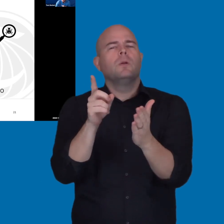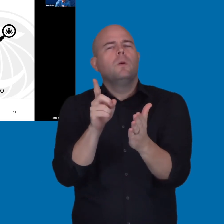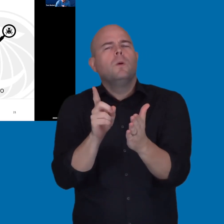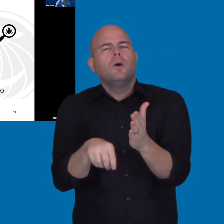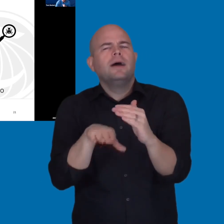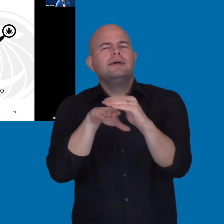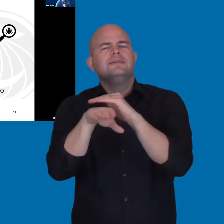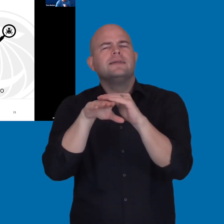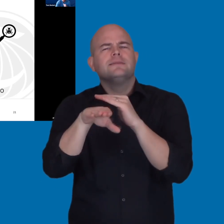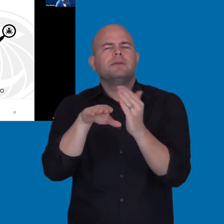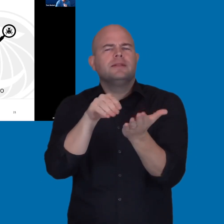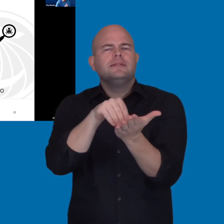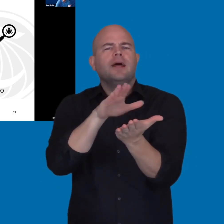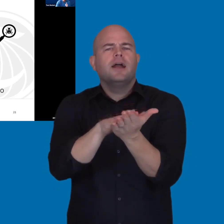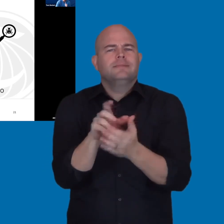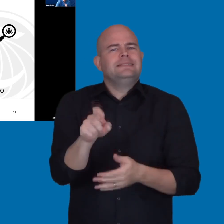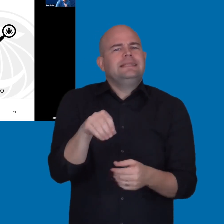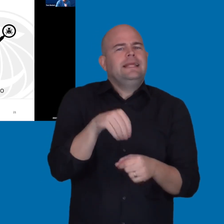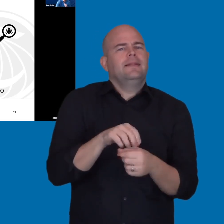in the contract or purchase order.